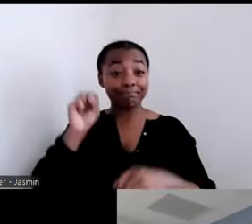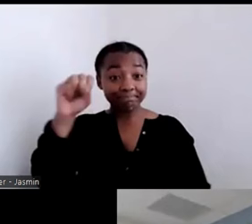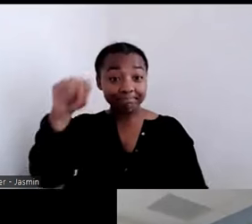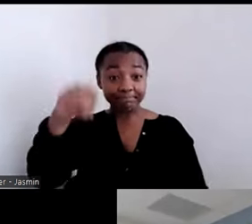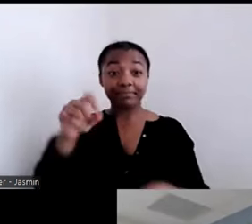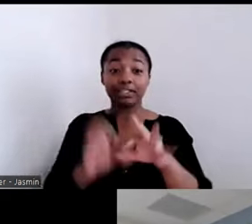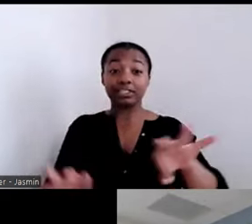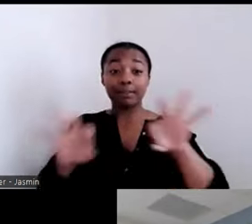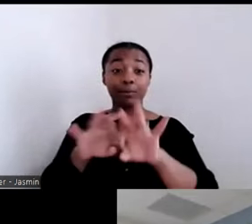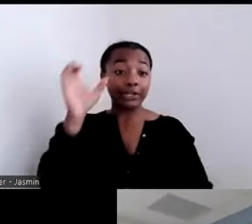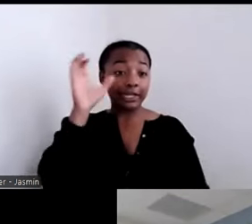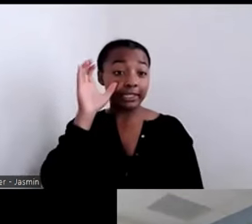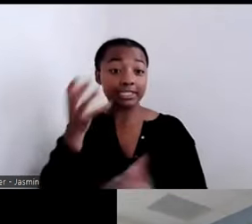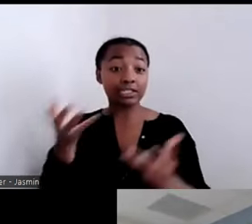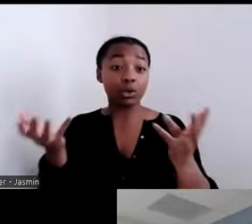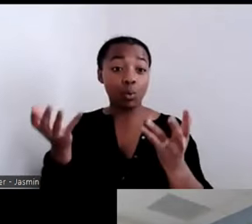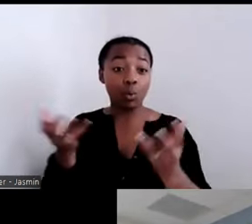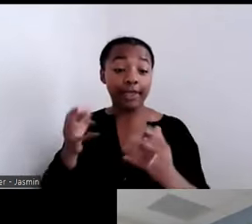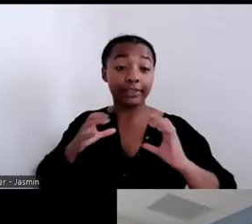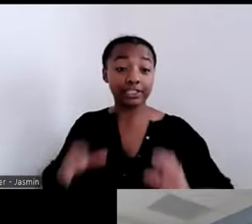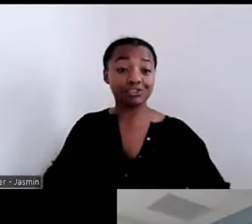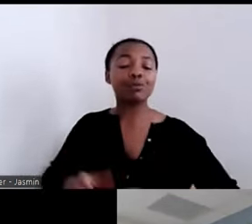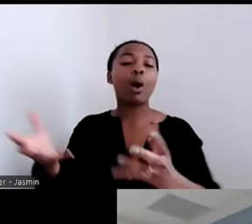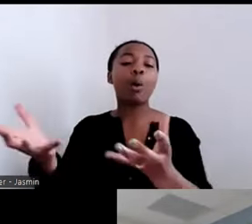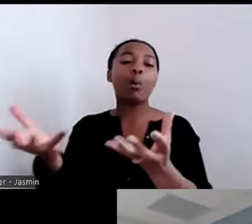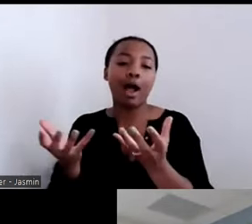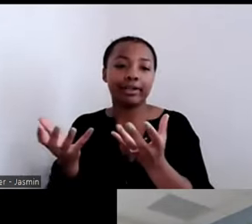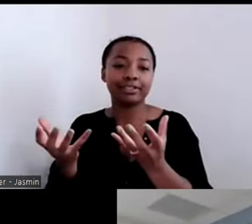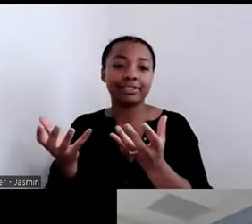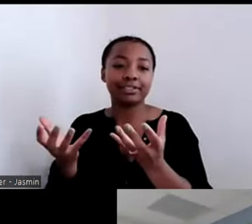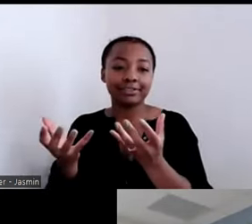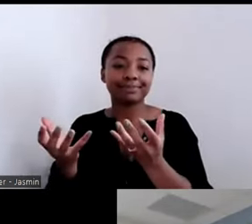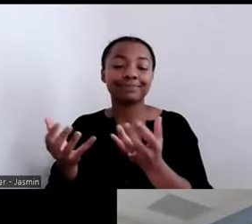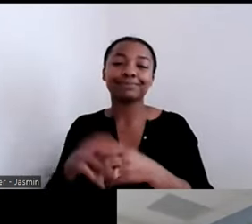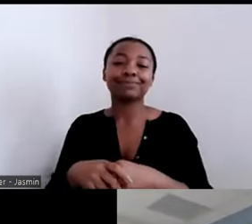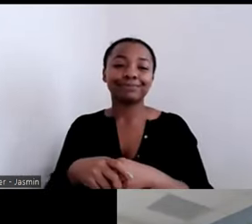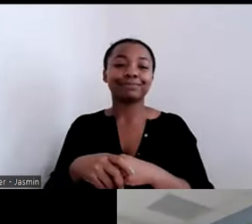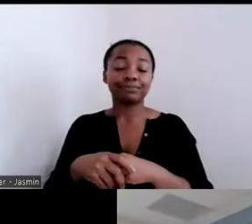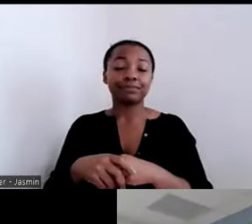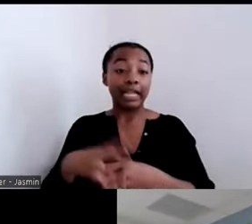transition. Thank you; now we understand, truly inclusion is not just sticking them